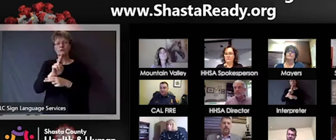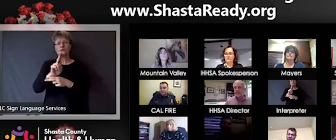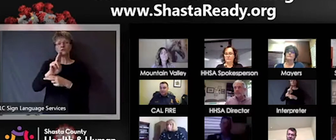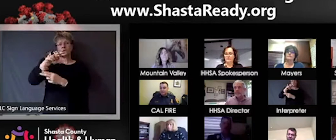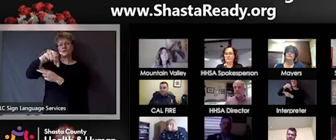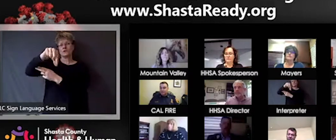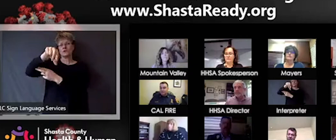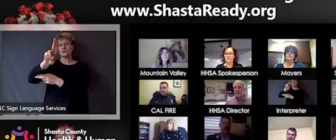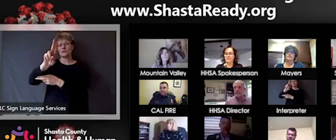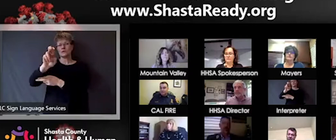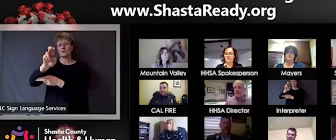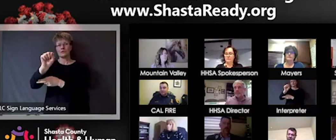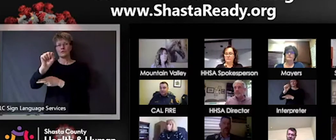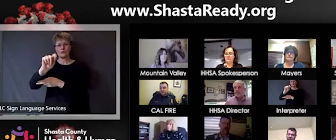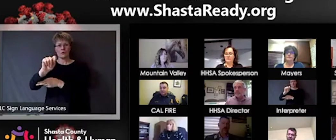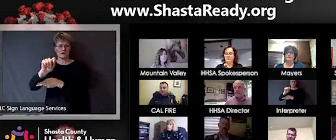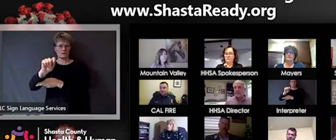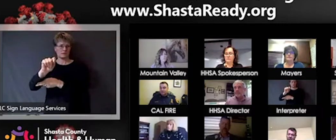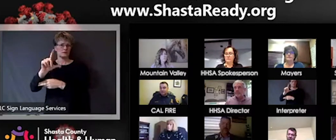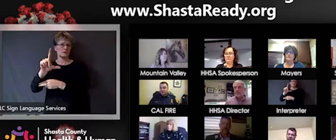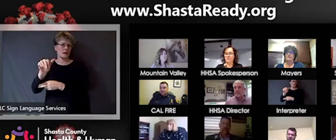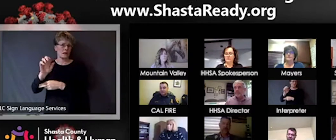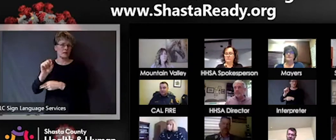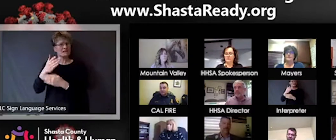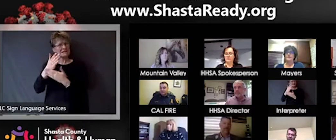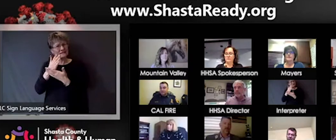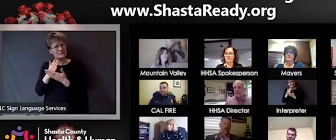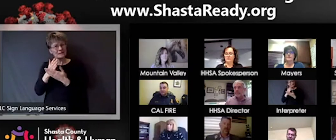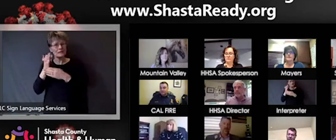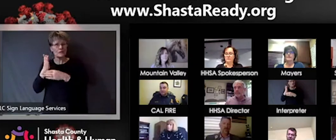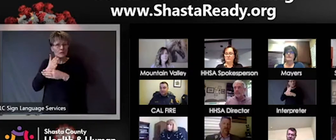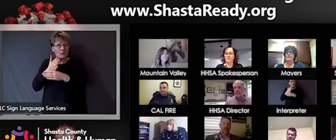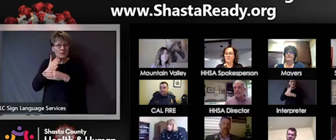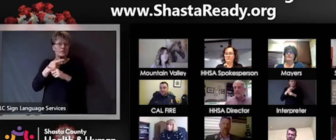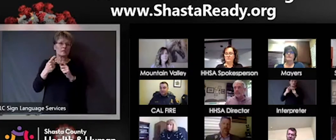we're seeing some improvements, but there's also exceptions, as well, so